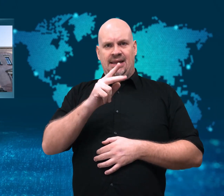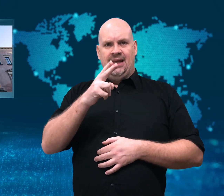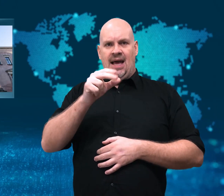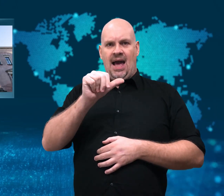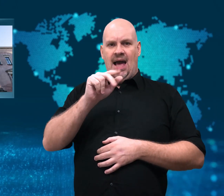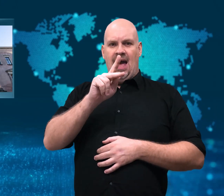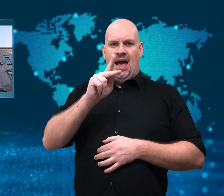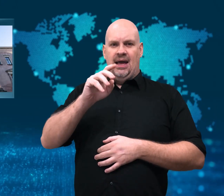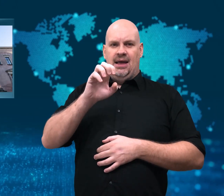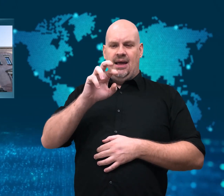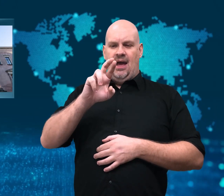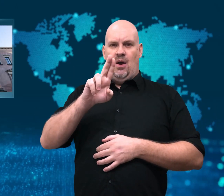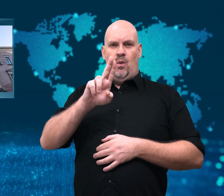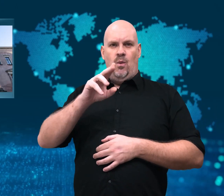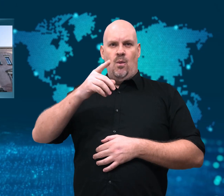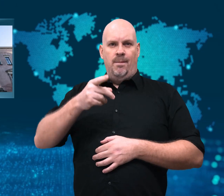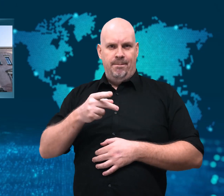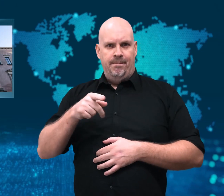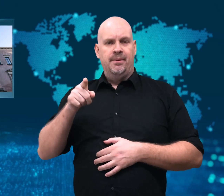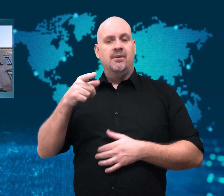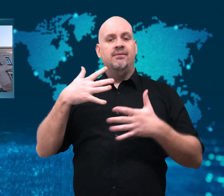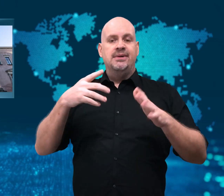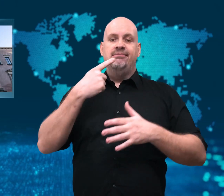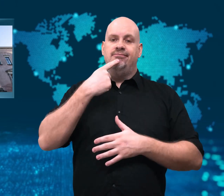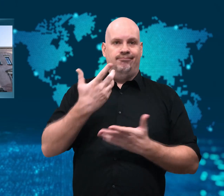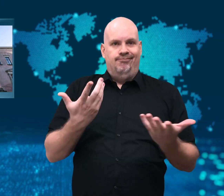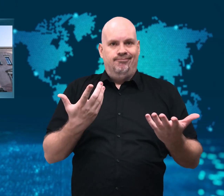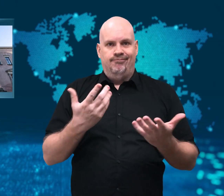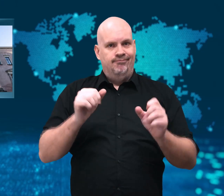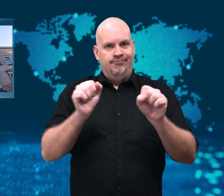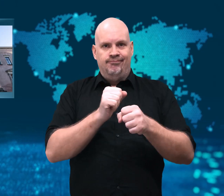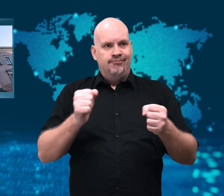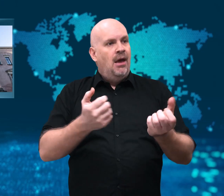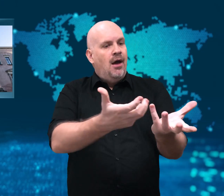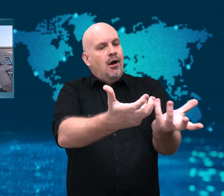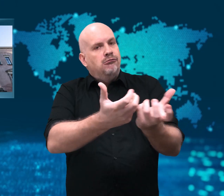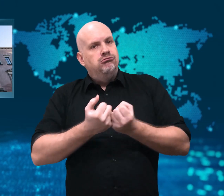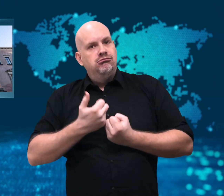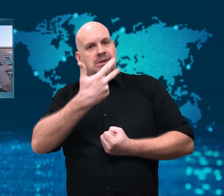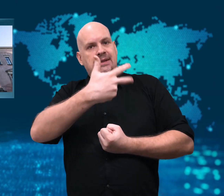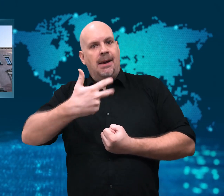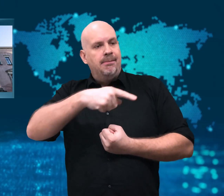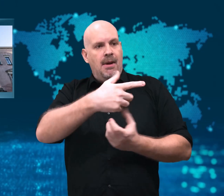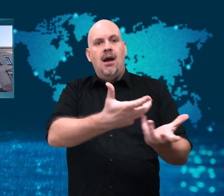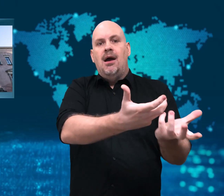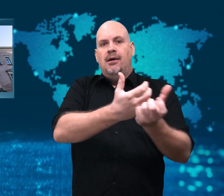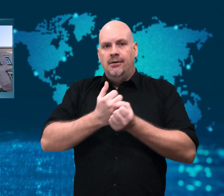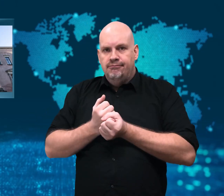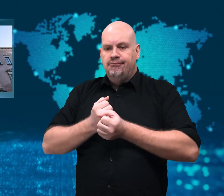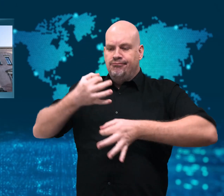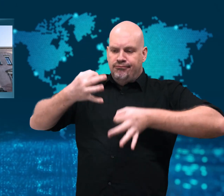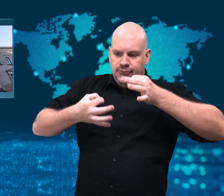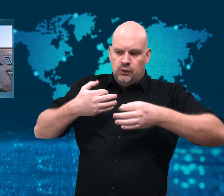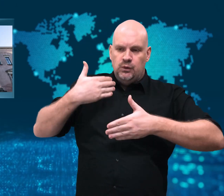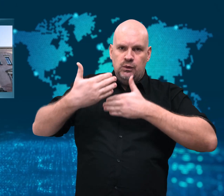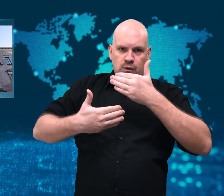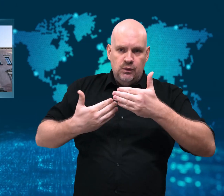explained that he did not want the possibility of the pirates